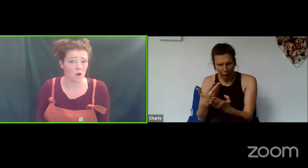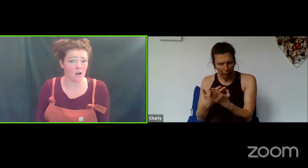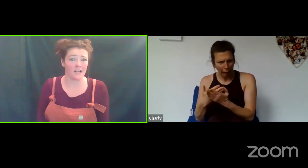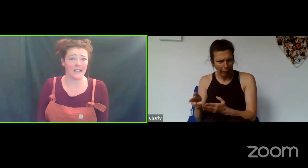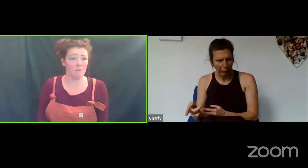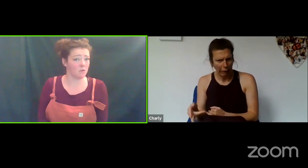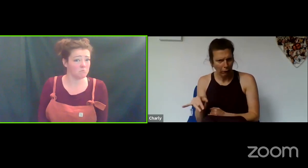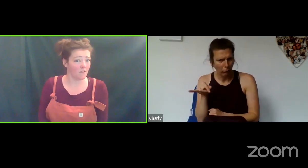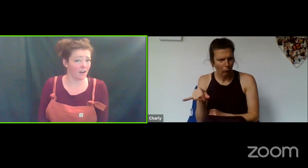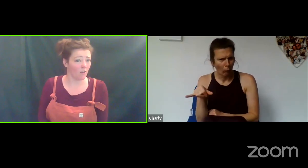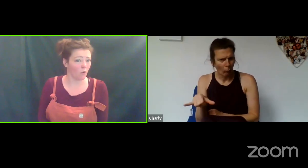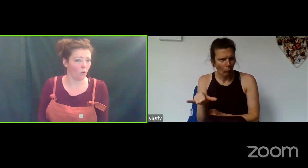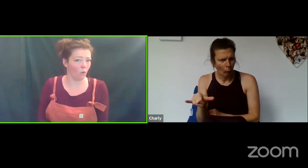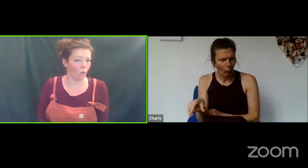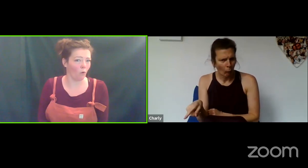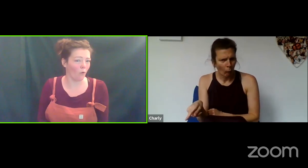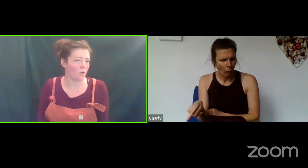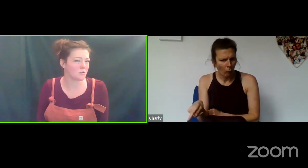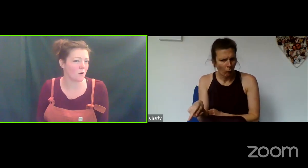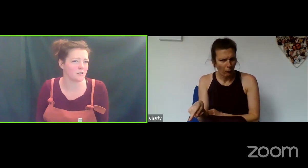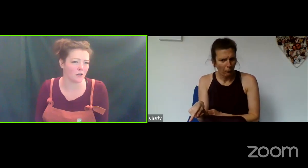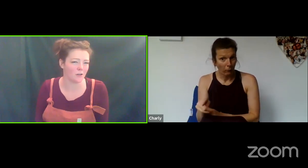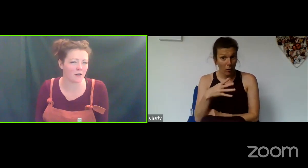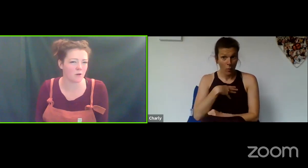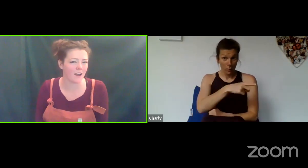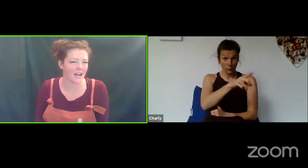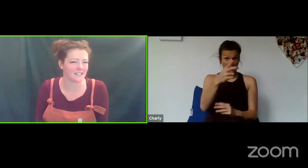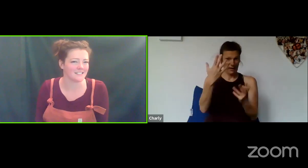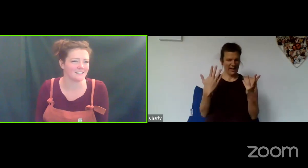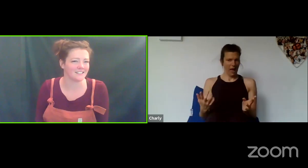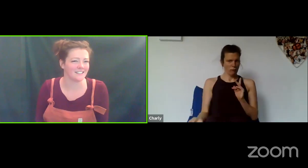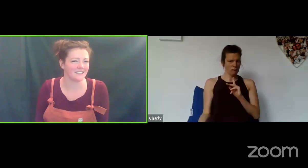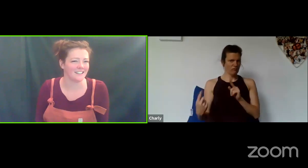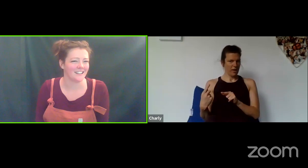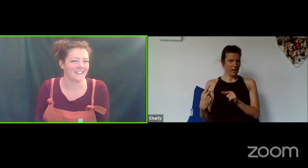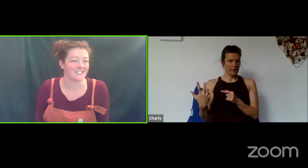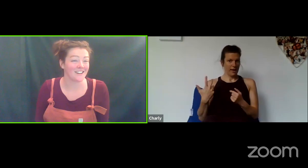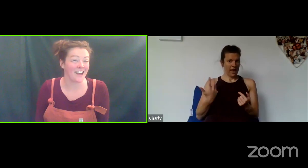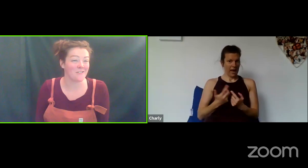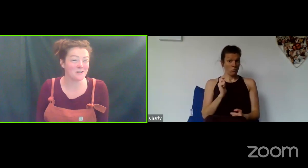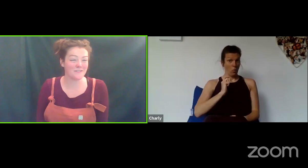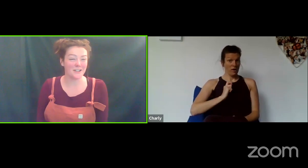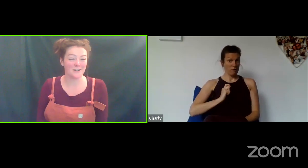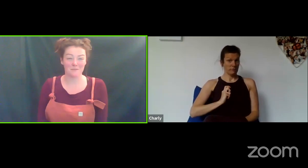I keep them? Or... what do I do? How do I react? So I'd like all of you to